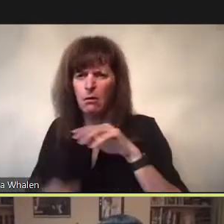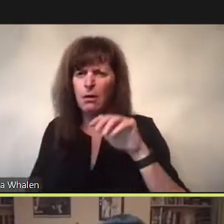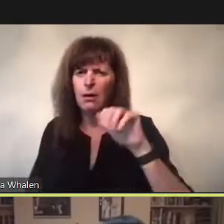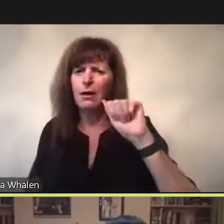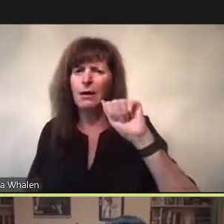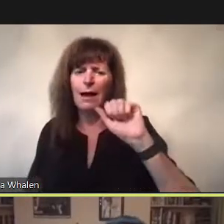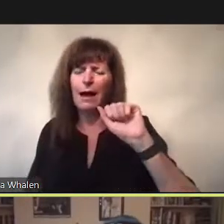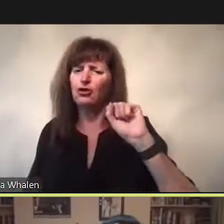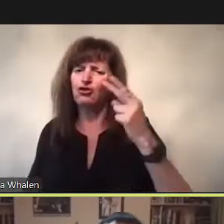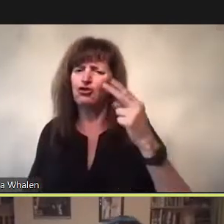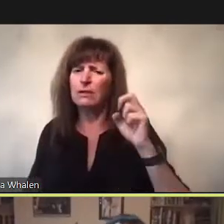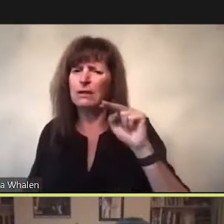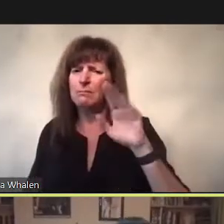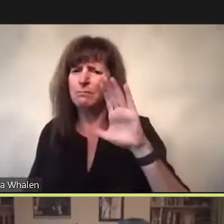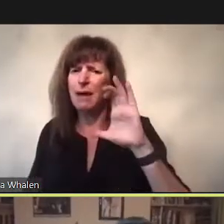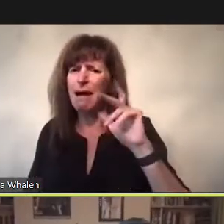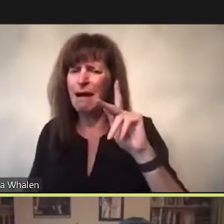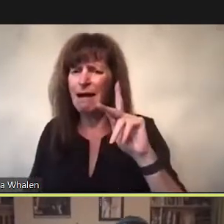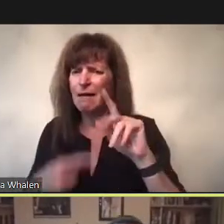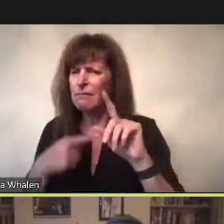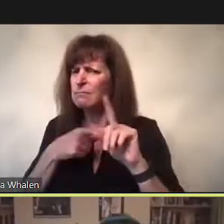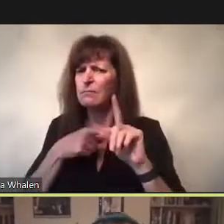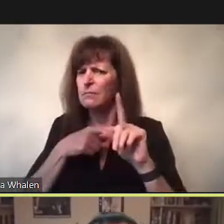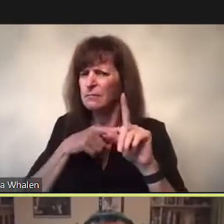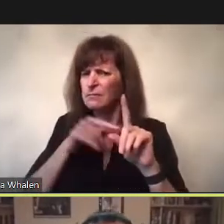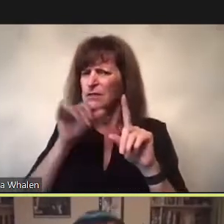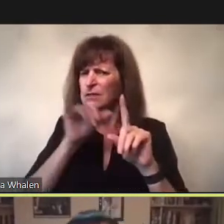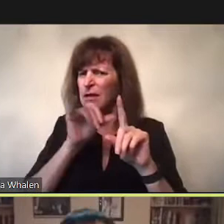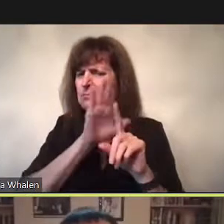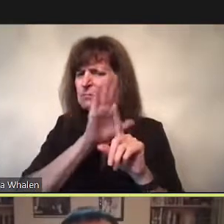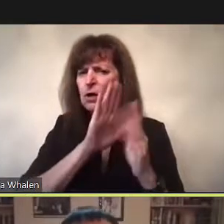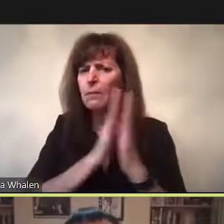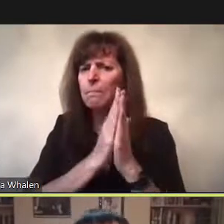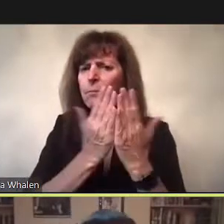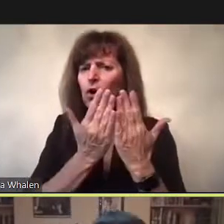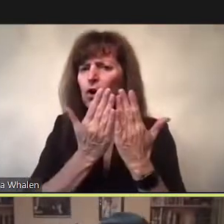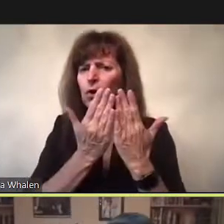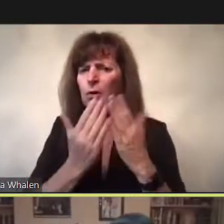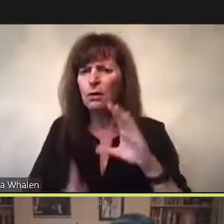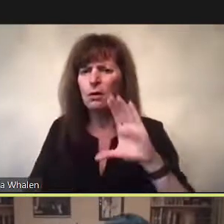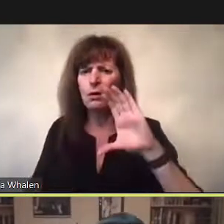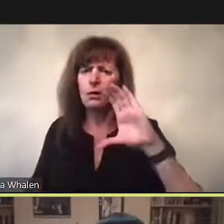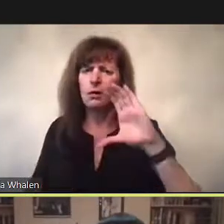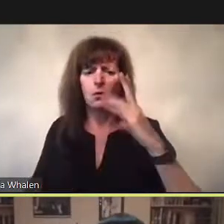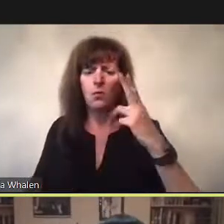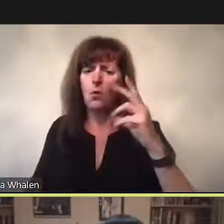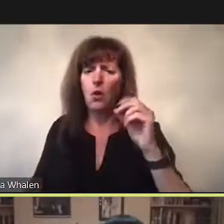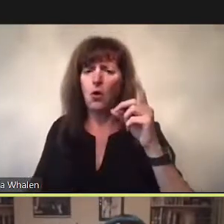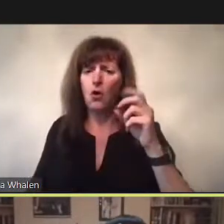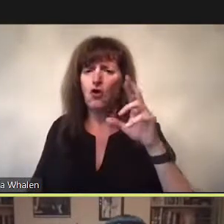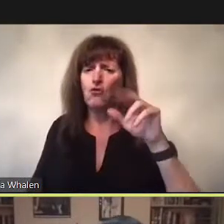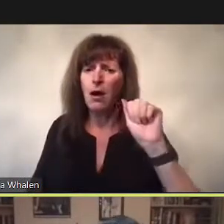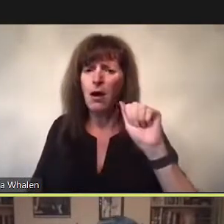Most impportanlty the response to AIDS resonated with teh secrecy